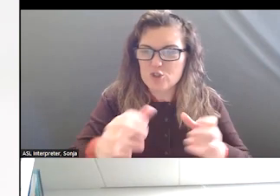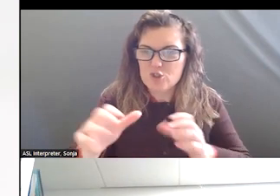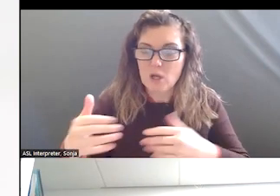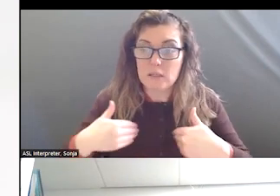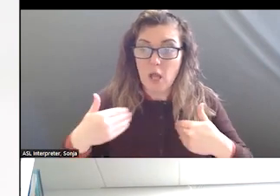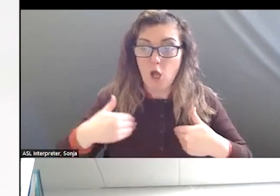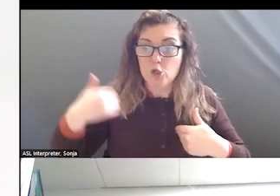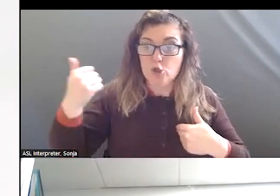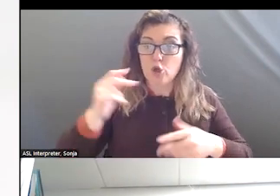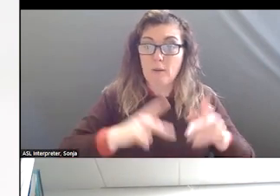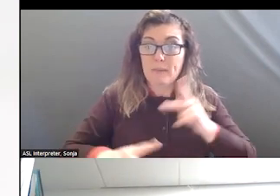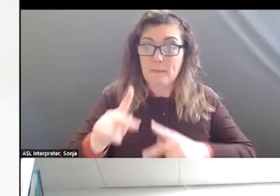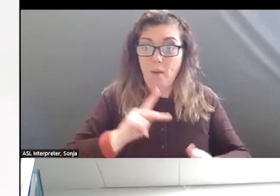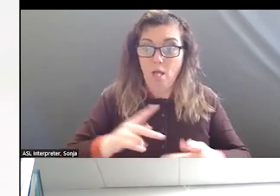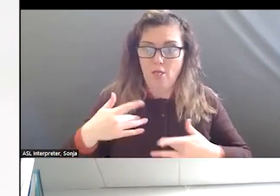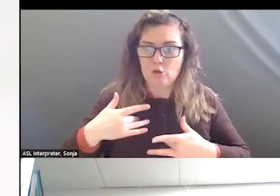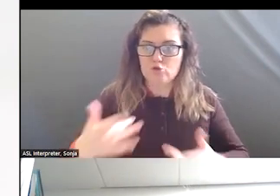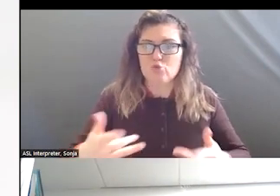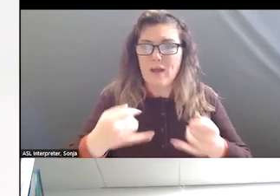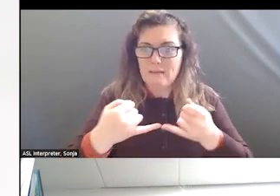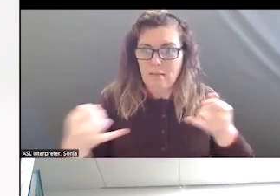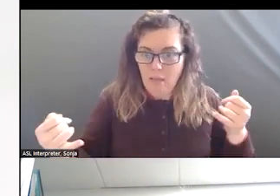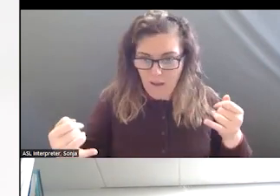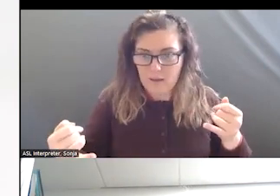TREND LINE HAS REALLY BEEN GOING IN THE WRONG DIRECTION.